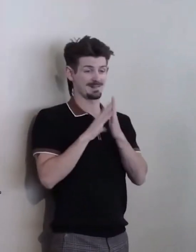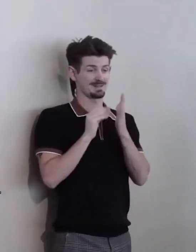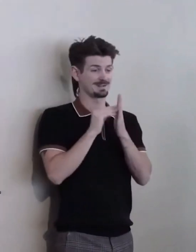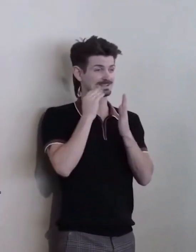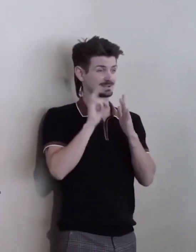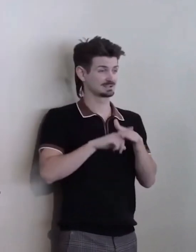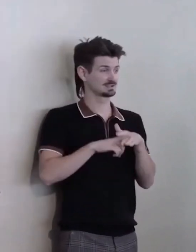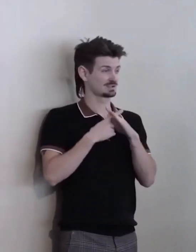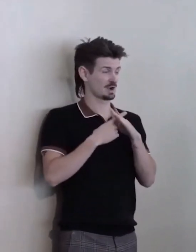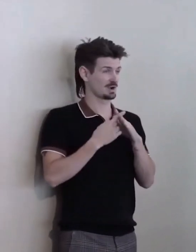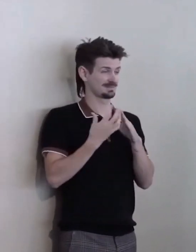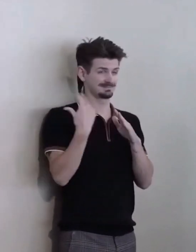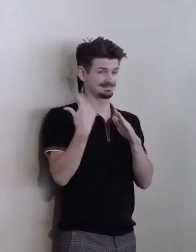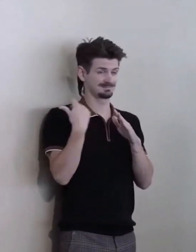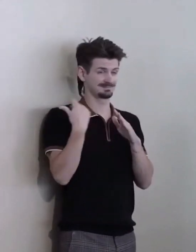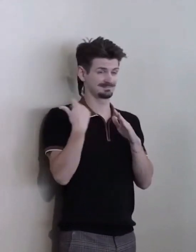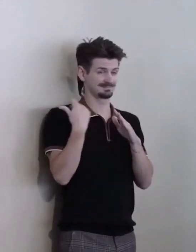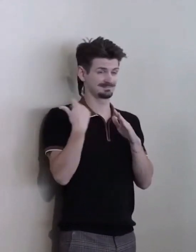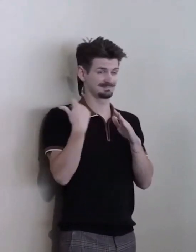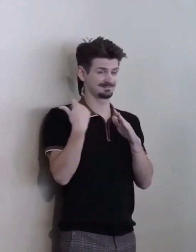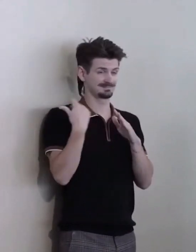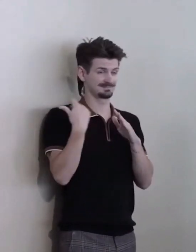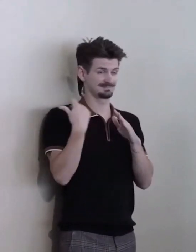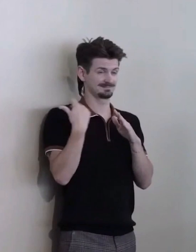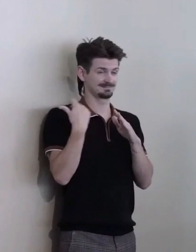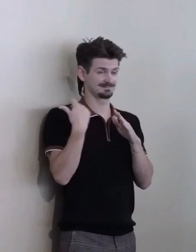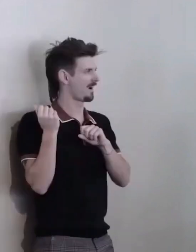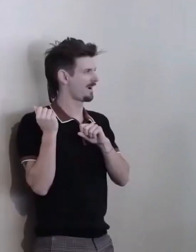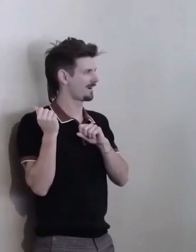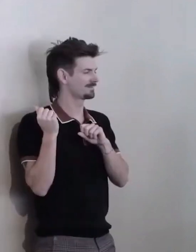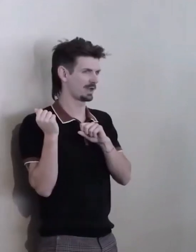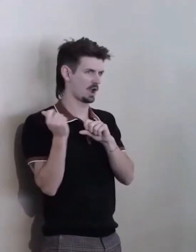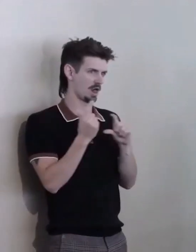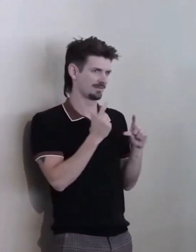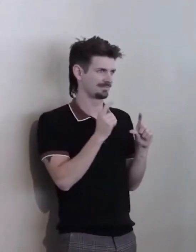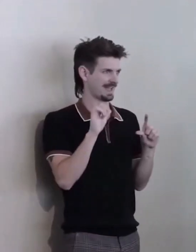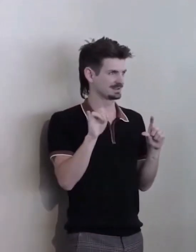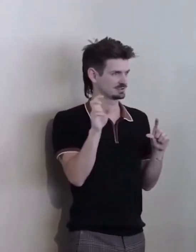you know, that... That journey that we've all been on has had more than its share of challenges.